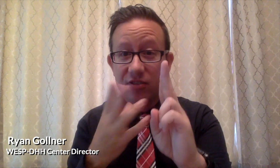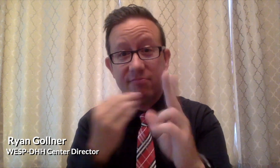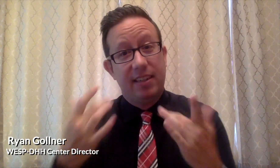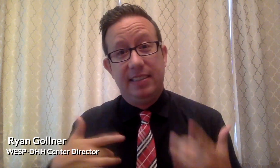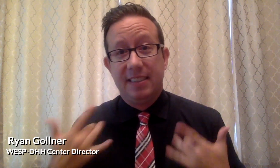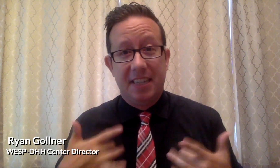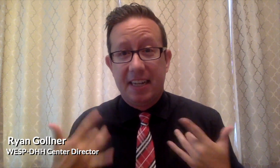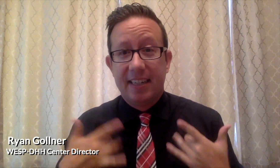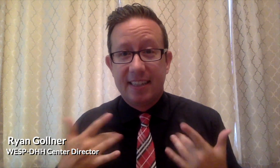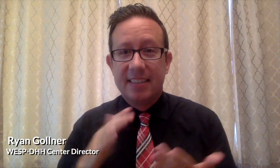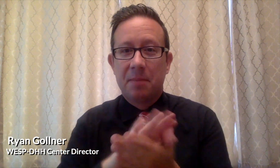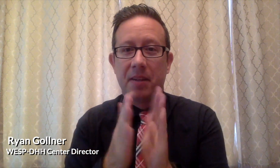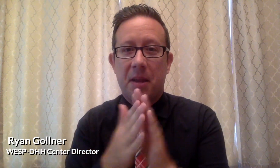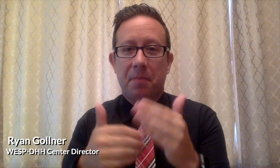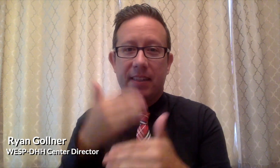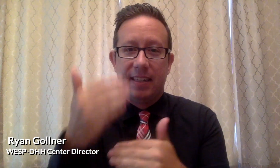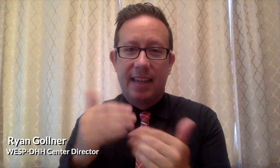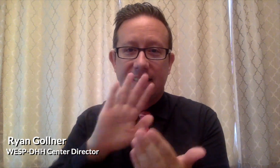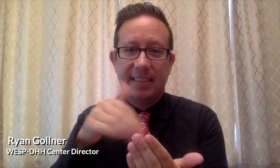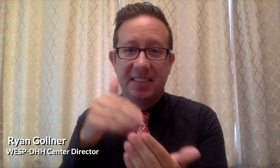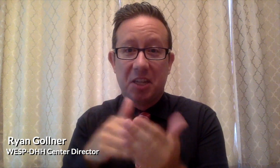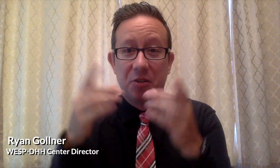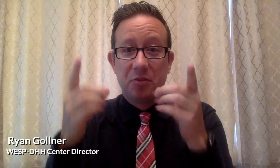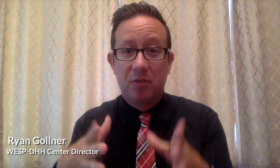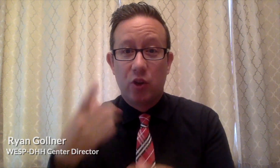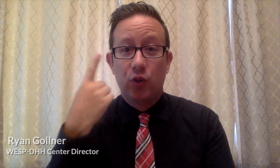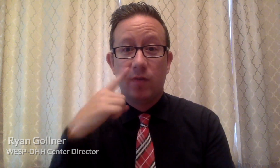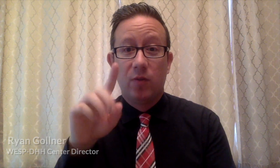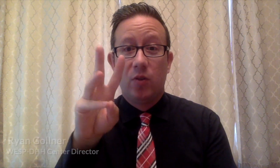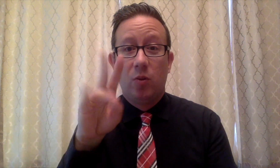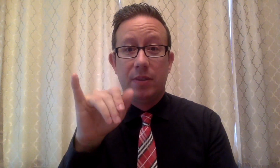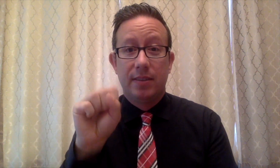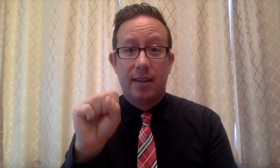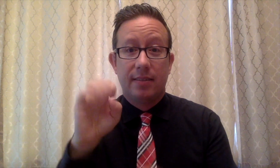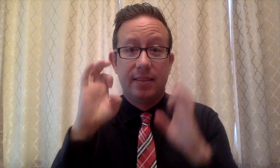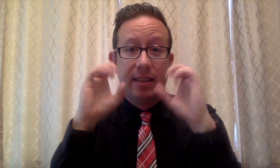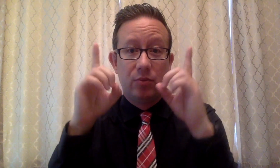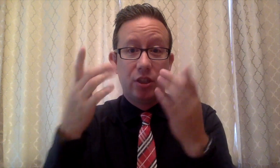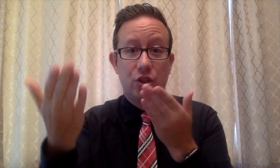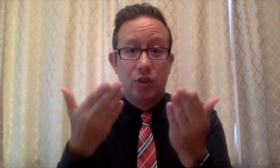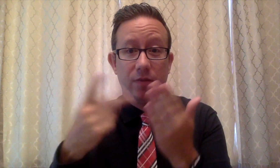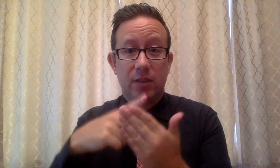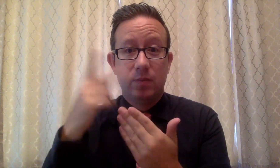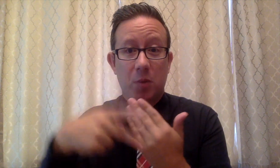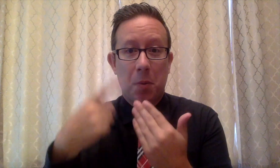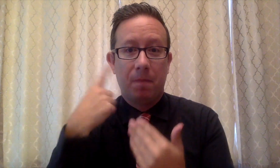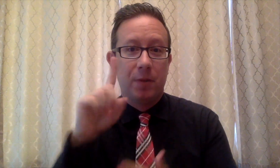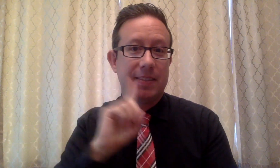I am truly honored and excited to become the next Center Director for the Wisconsin Educational